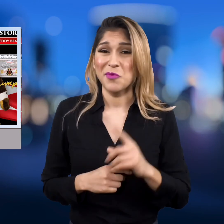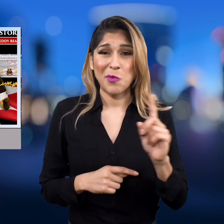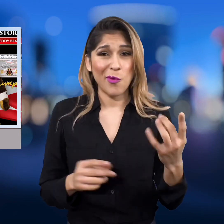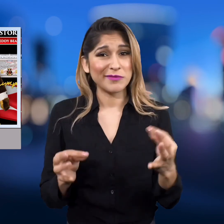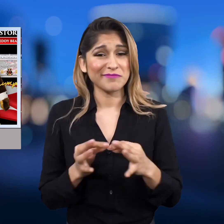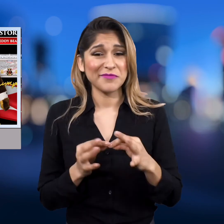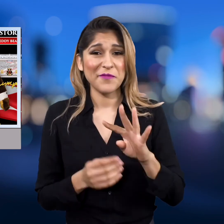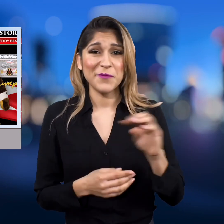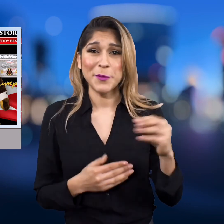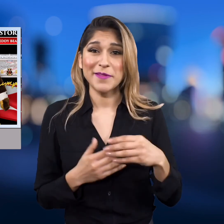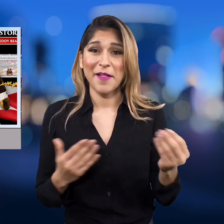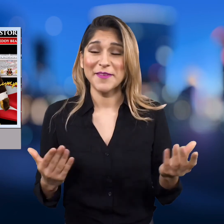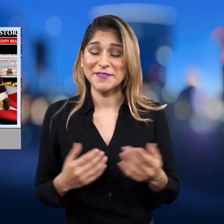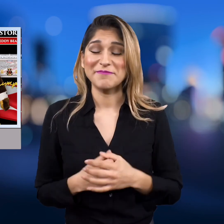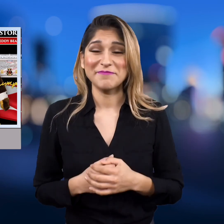The bear costs $40.